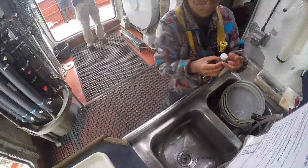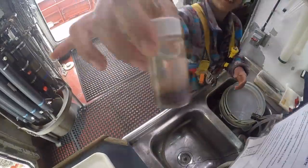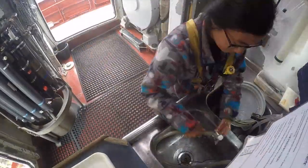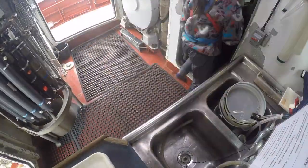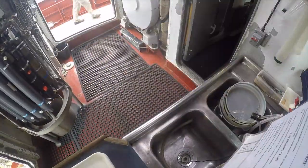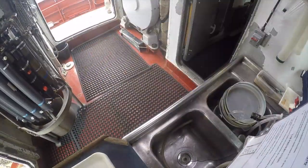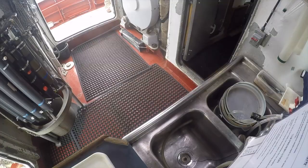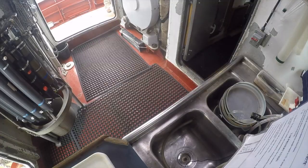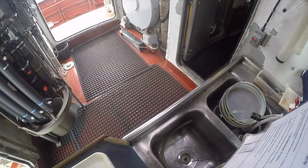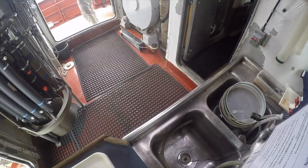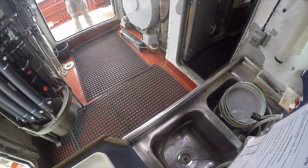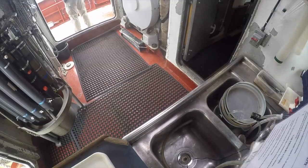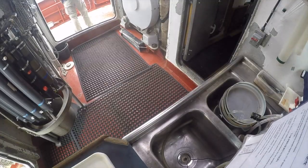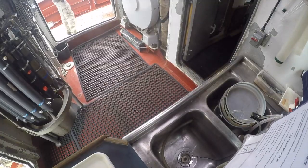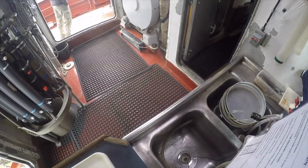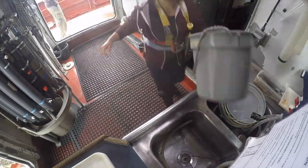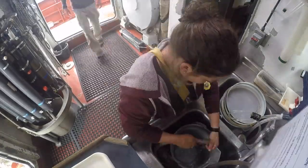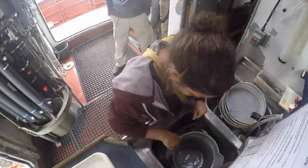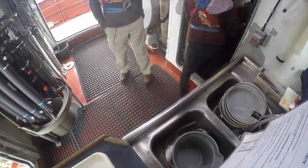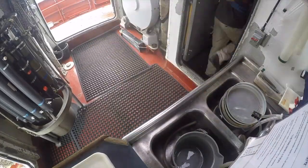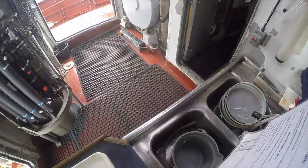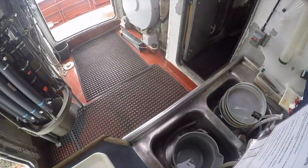(sending the zooplankton back to their homes)